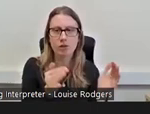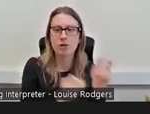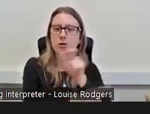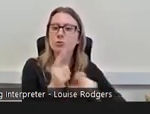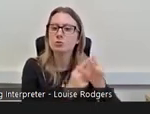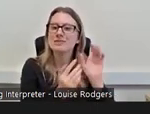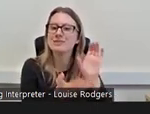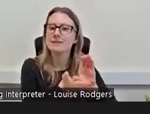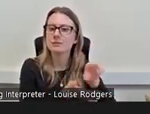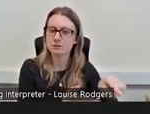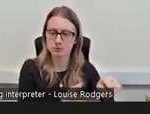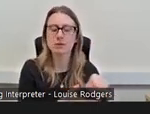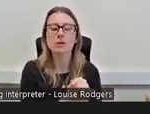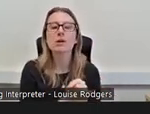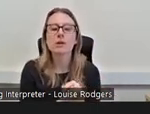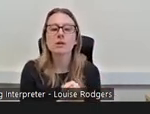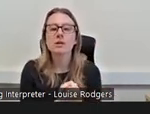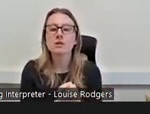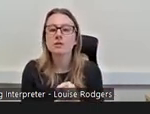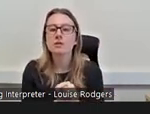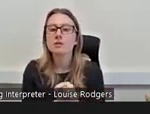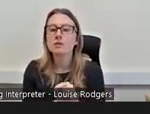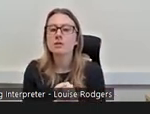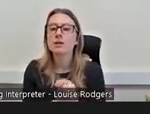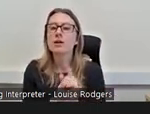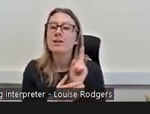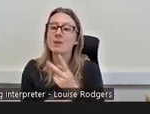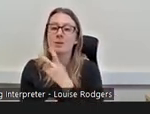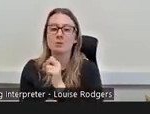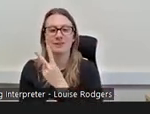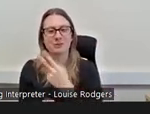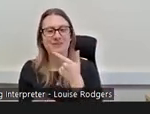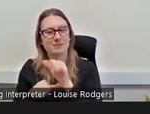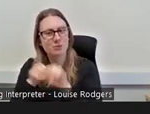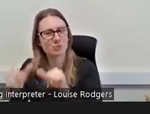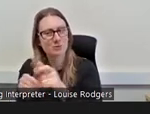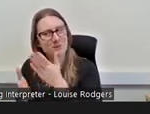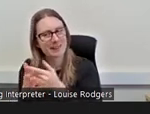but after I talked to the coach on the 2027 programme they sort of guided me towards, you know,